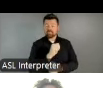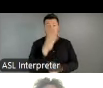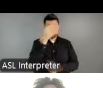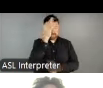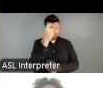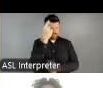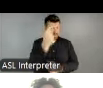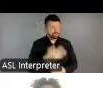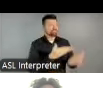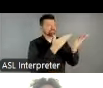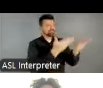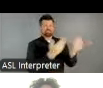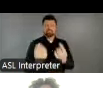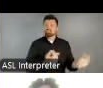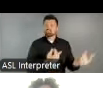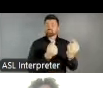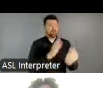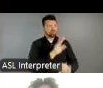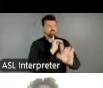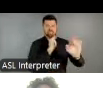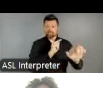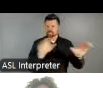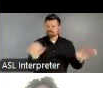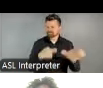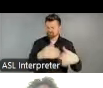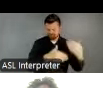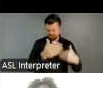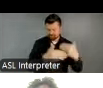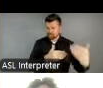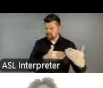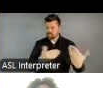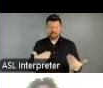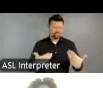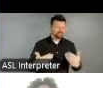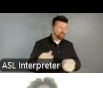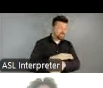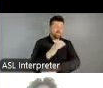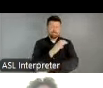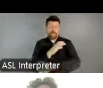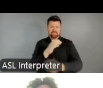unprecedented action to unleash the full power of the arts to bolster communities across the